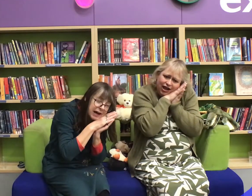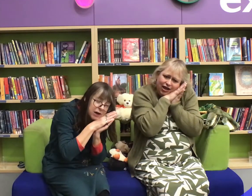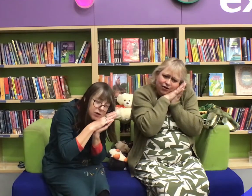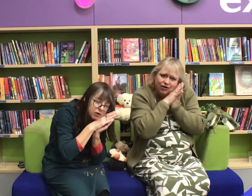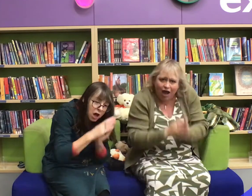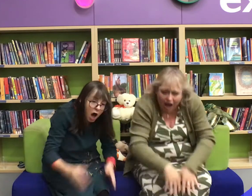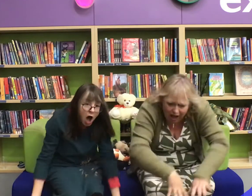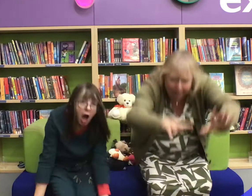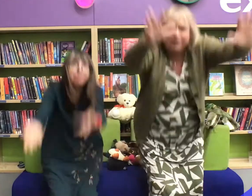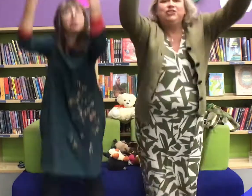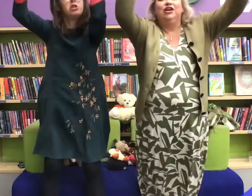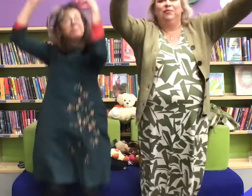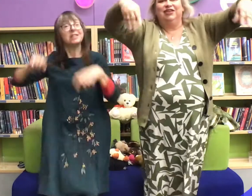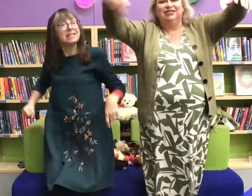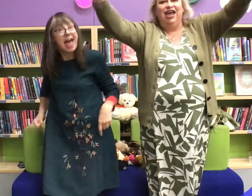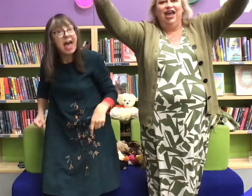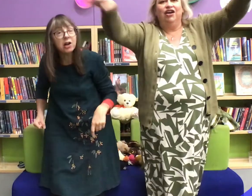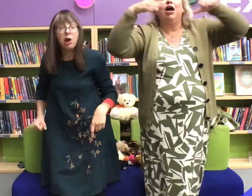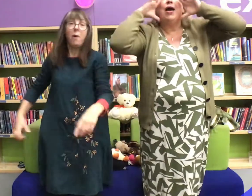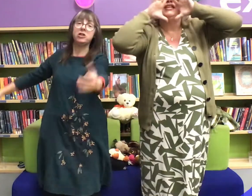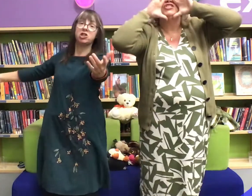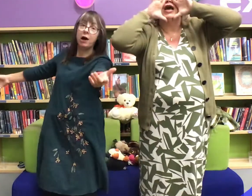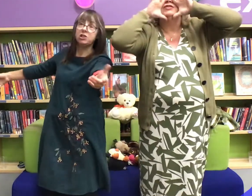When all the hens are roosting and the moon's behind the cloud, up jumped